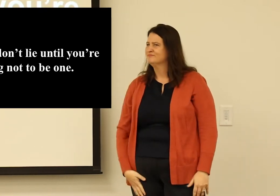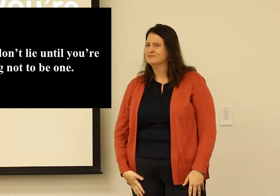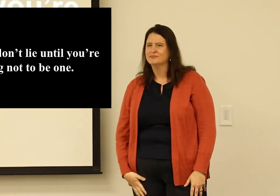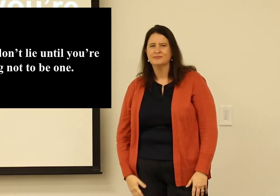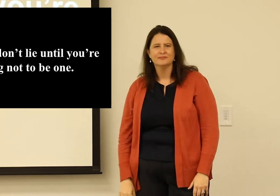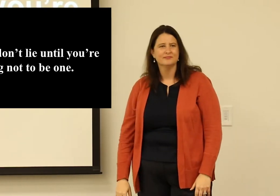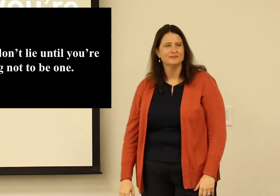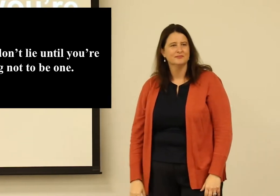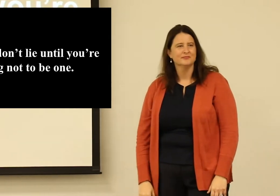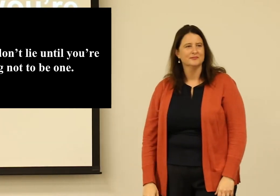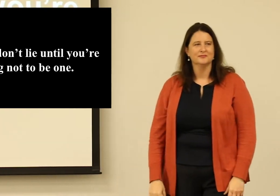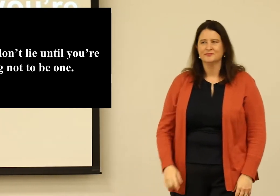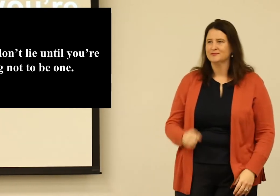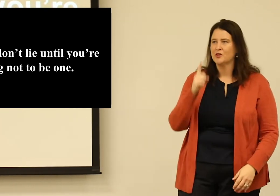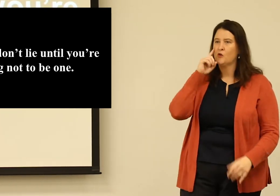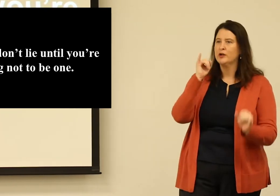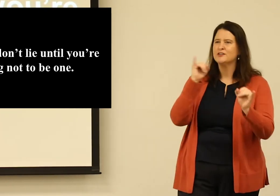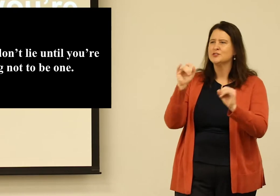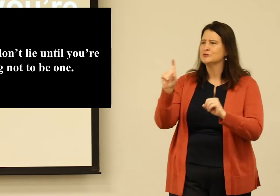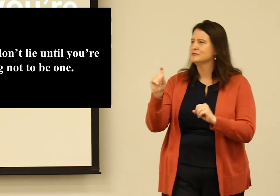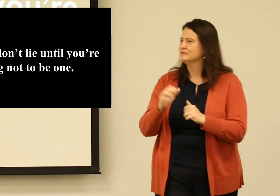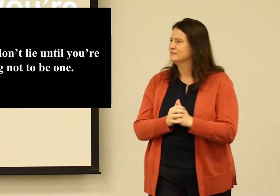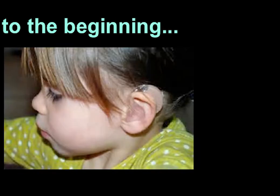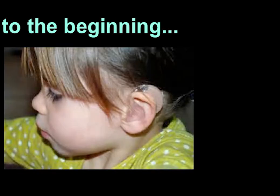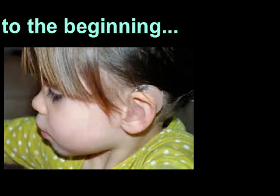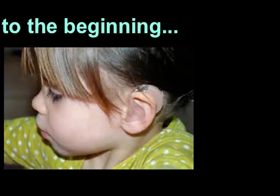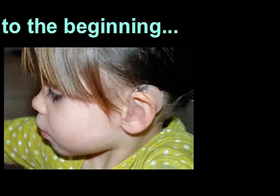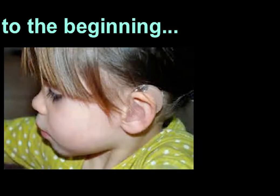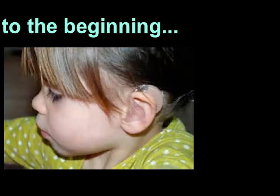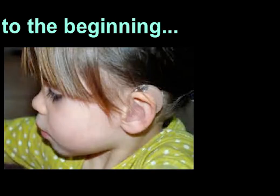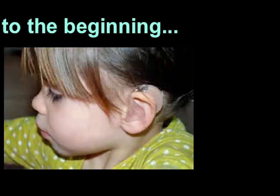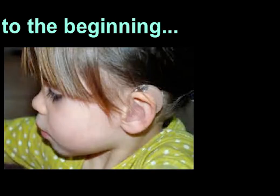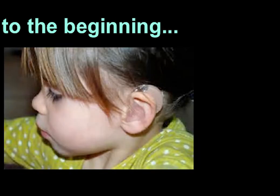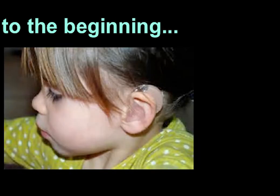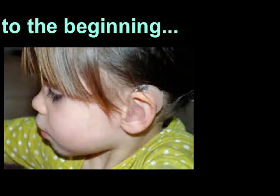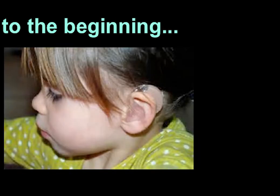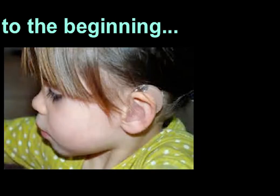what's happening in the real world? What about real life? What is it like for individuals?